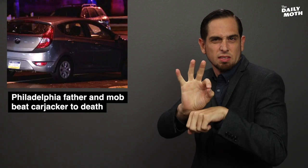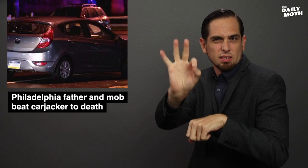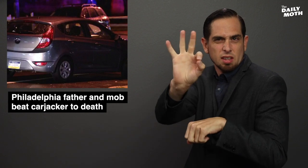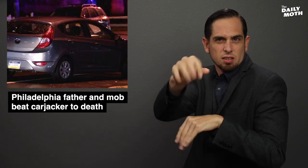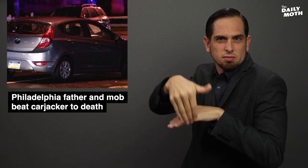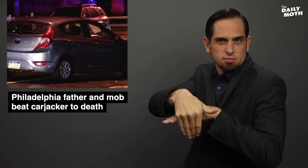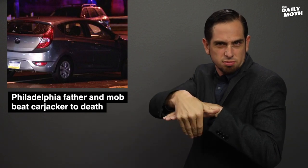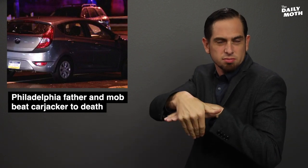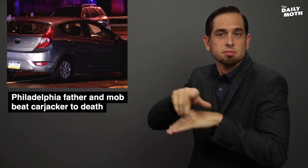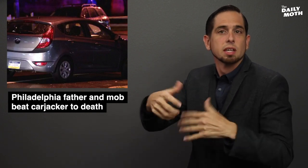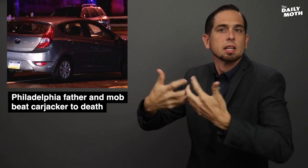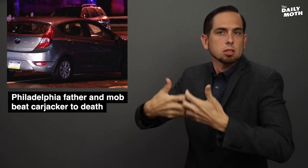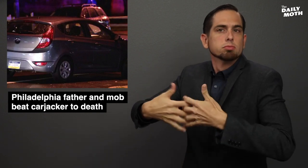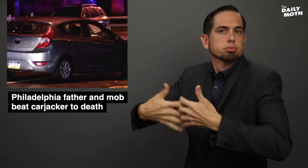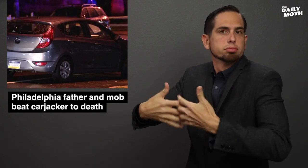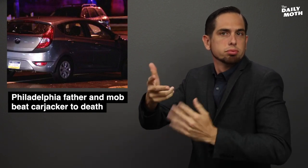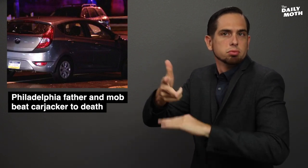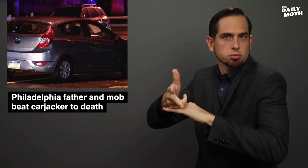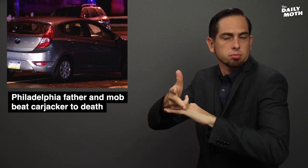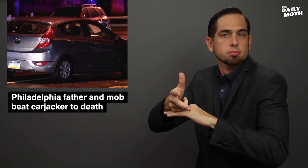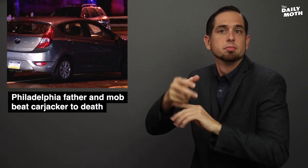about 9 p.m. and had its engine running.